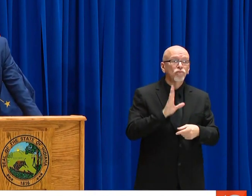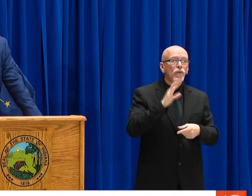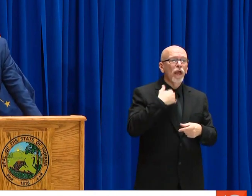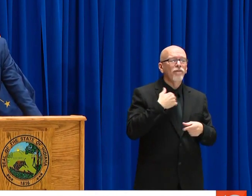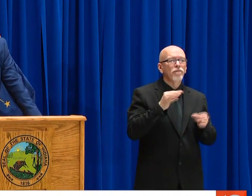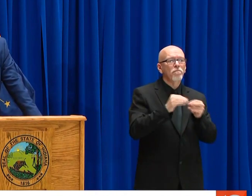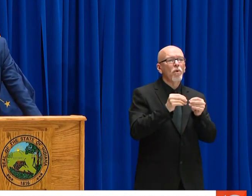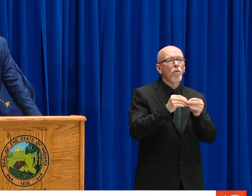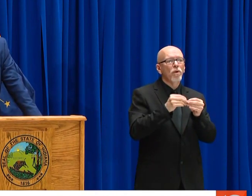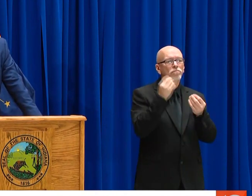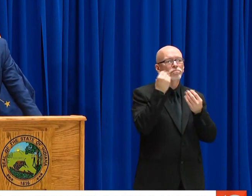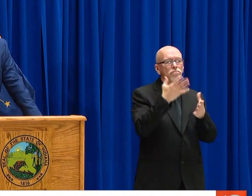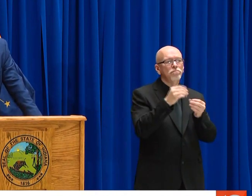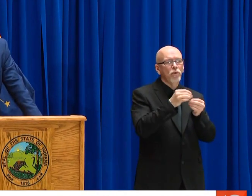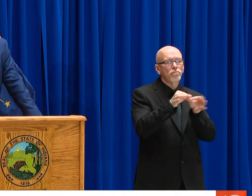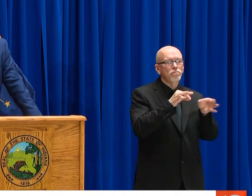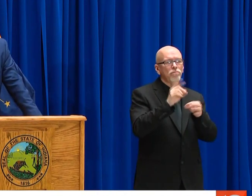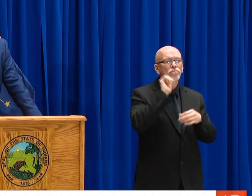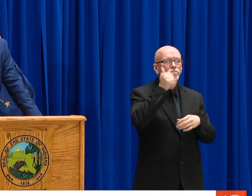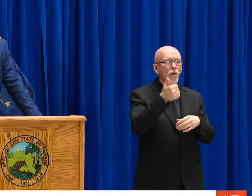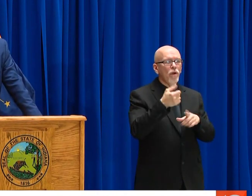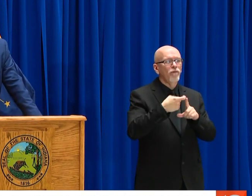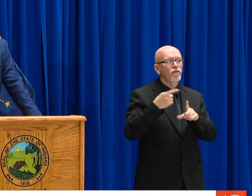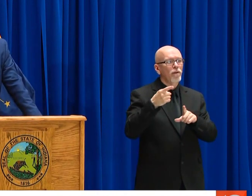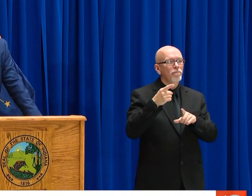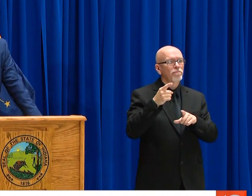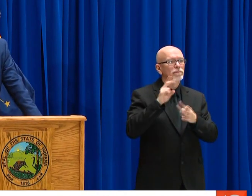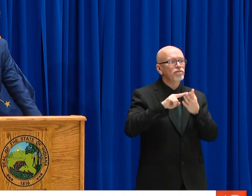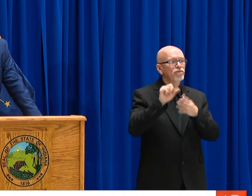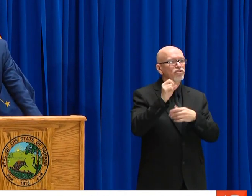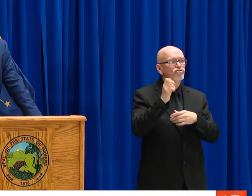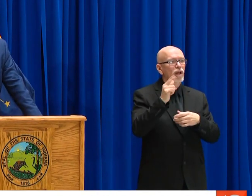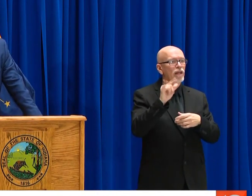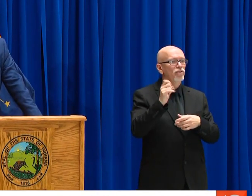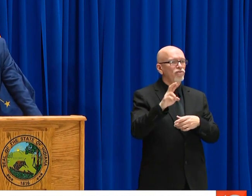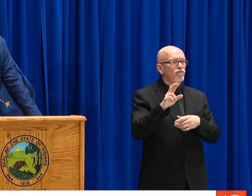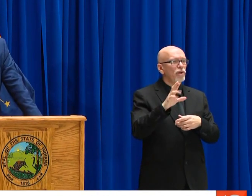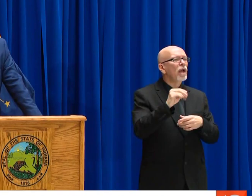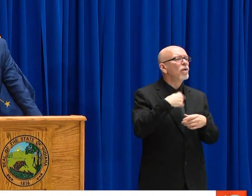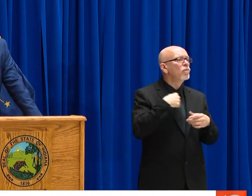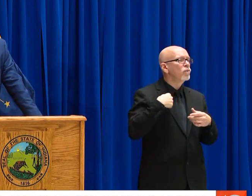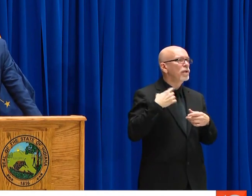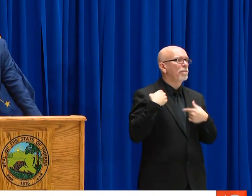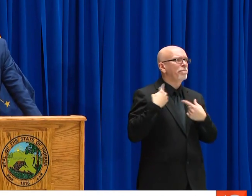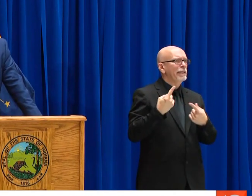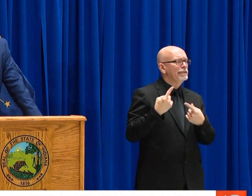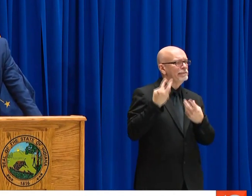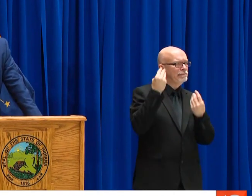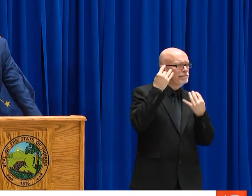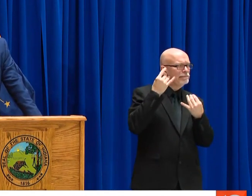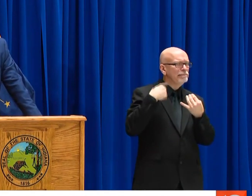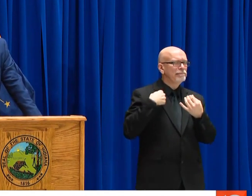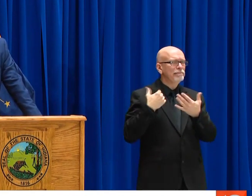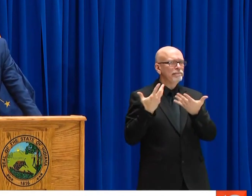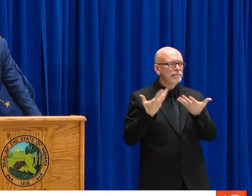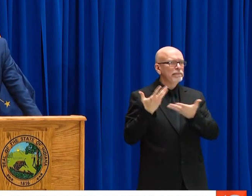HAVE NOWHERE TO TURN. WHAT ARE WE DOING FOR THOSE TENS OF THOUSANDS OF HOOSIERS?